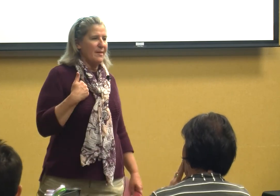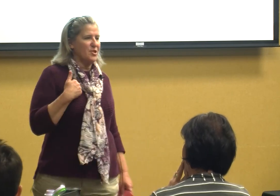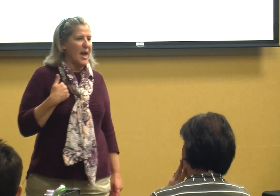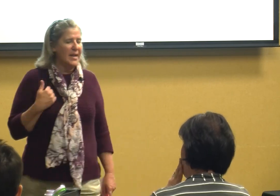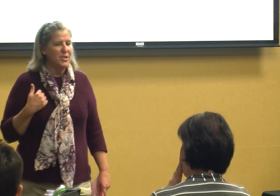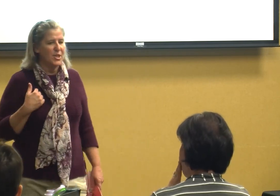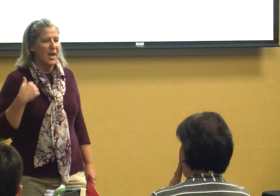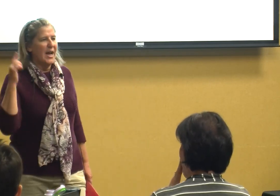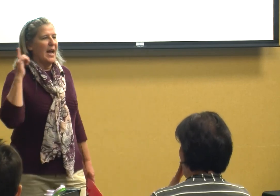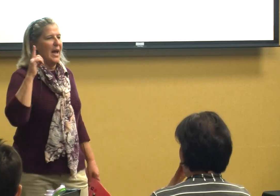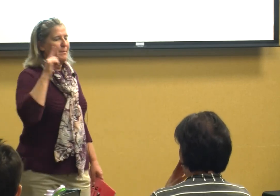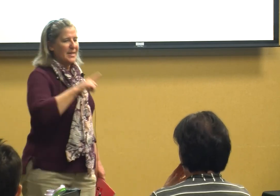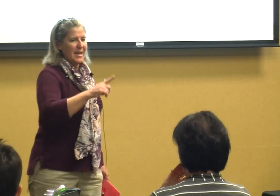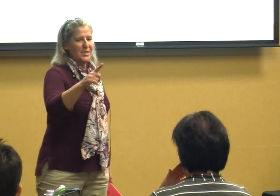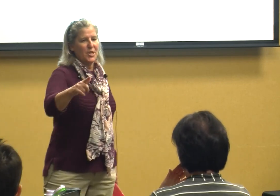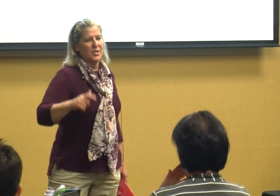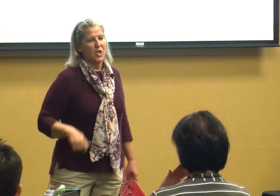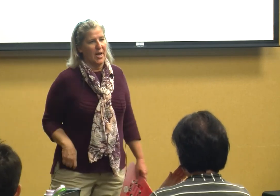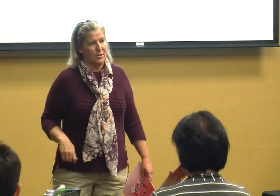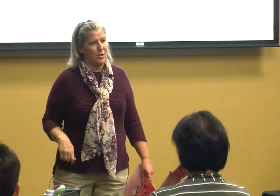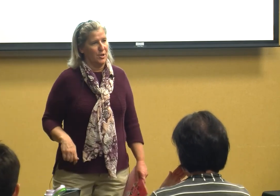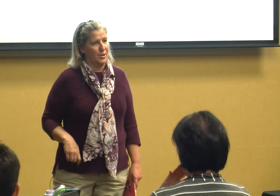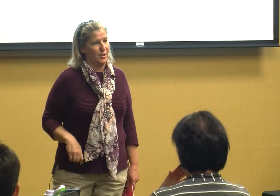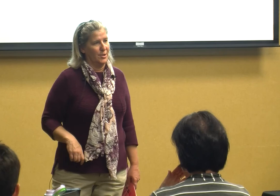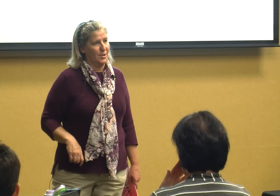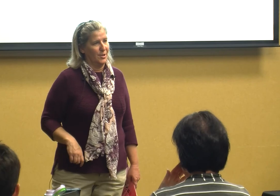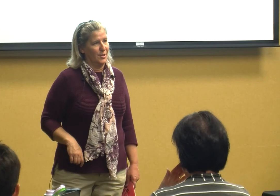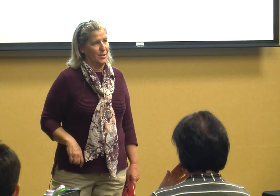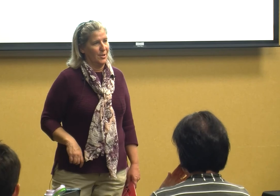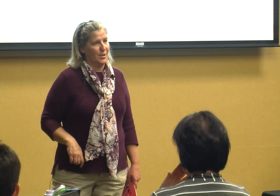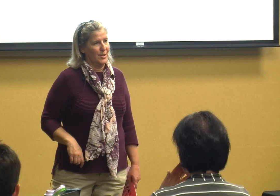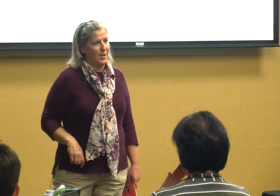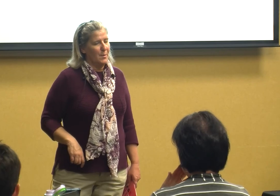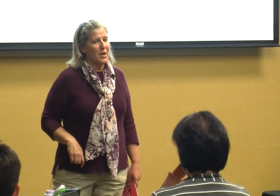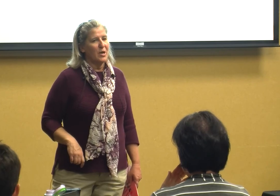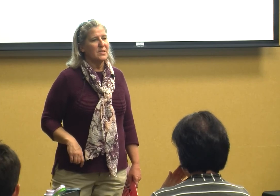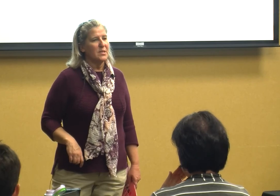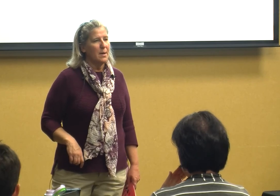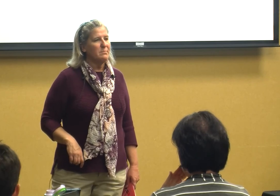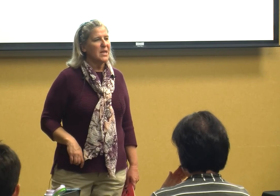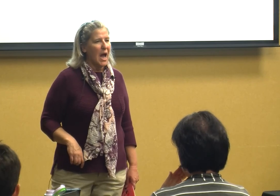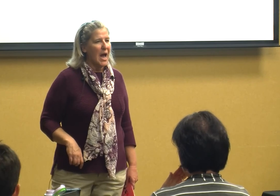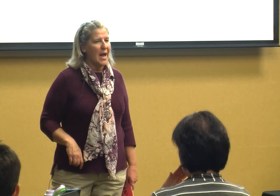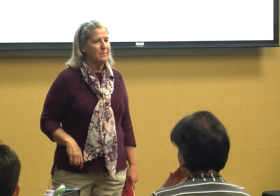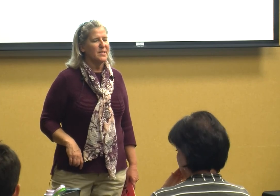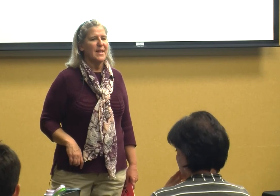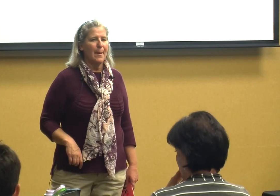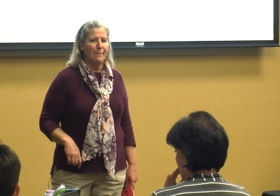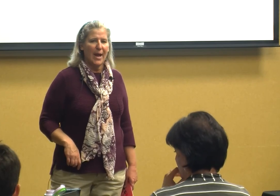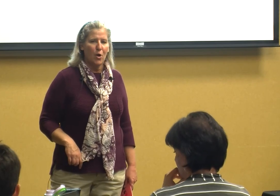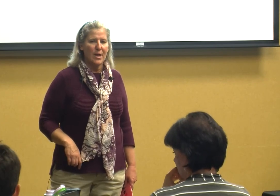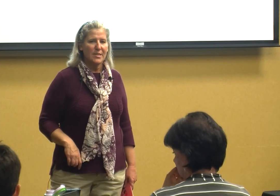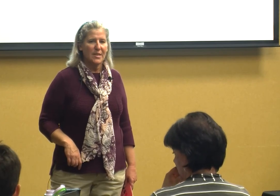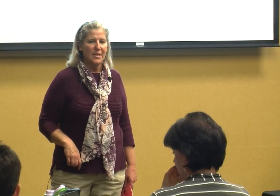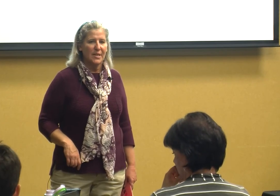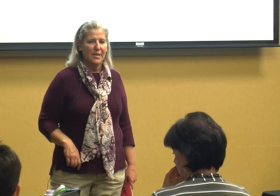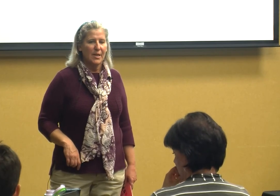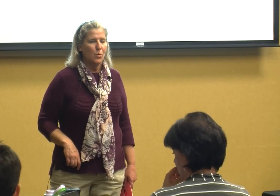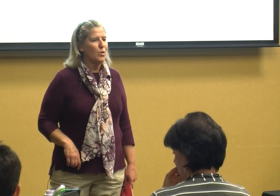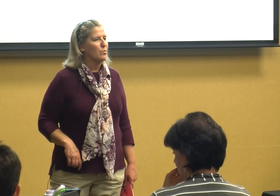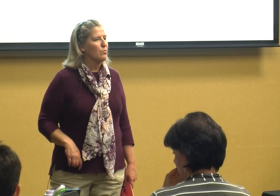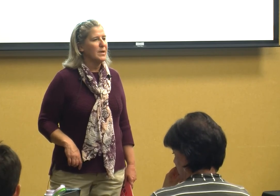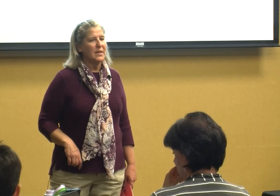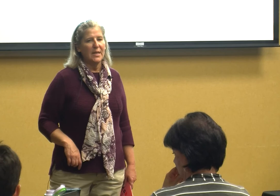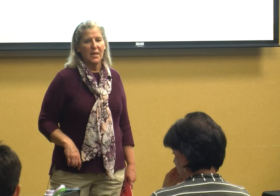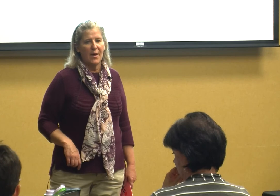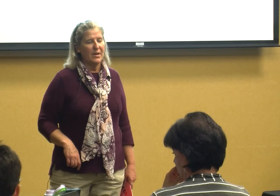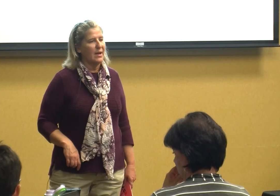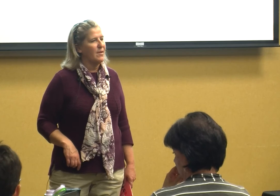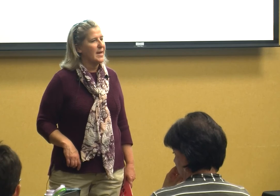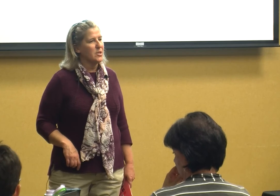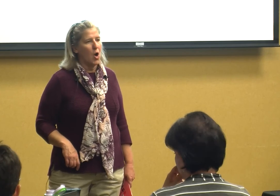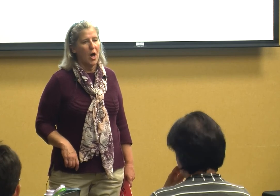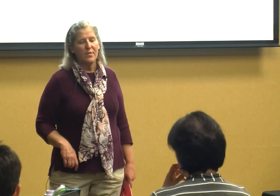changed and my teaching changed because sometimes that parent would really love it if I taught them